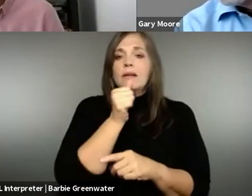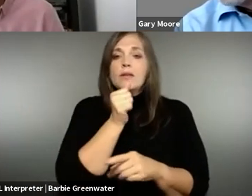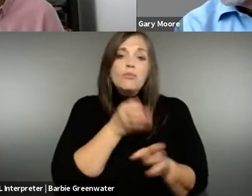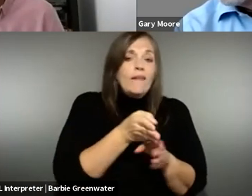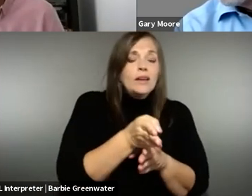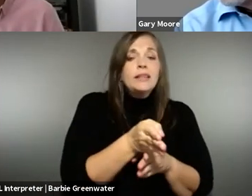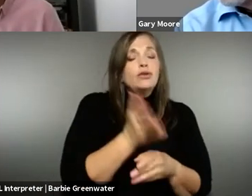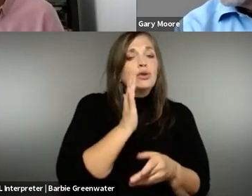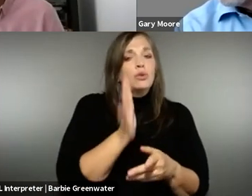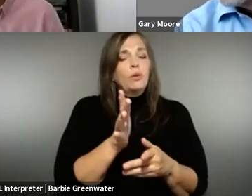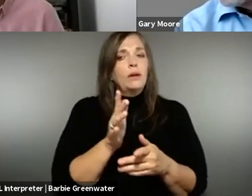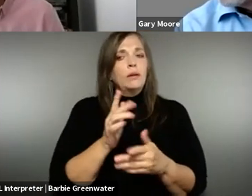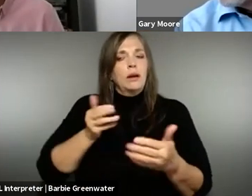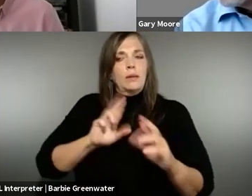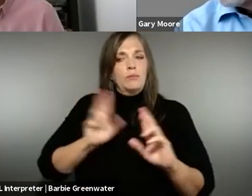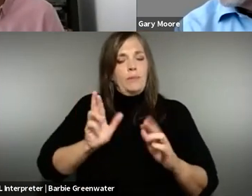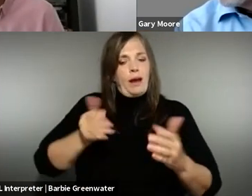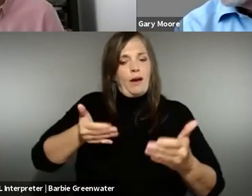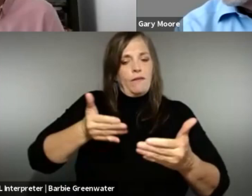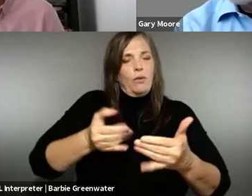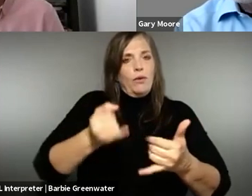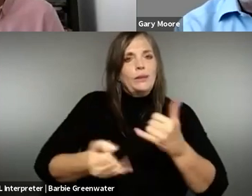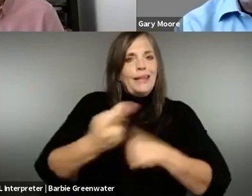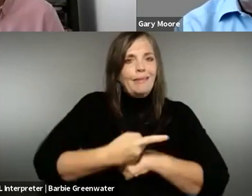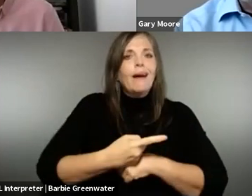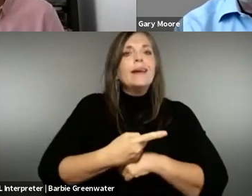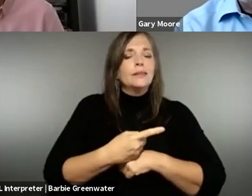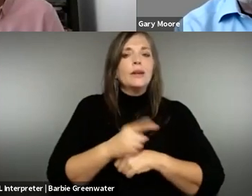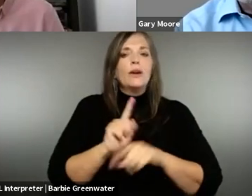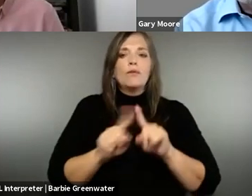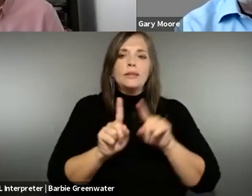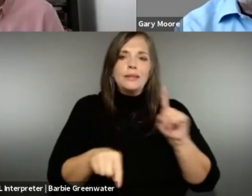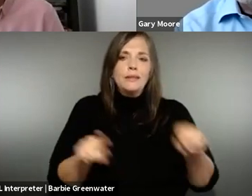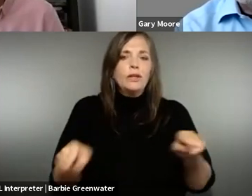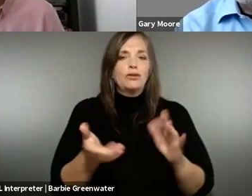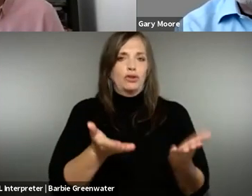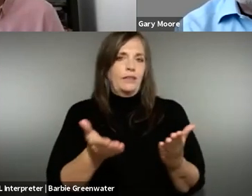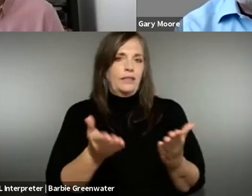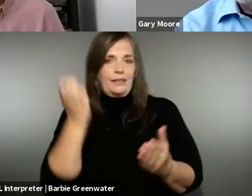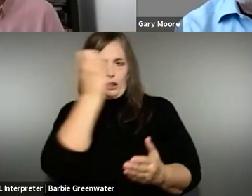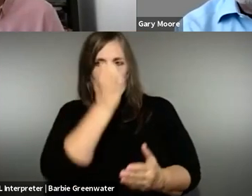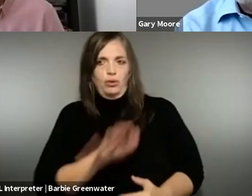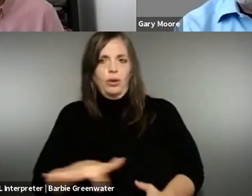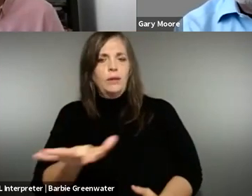practice as more services also in the private sector prepare for those deadlines that are coming in across Europe for a whole range of